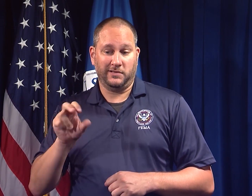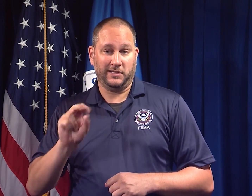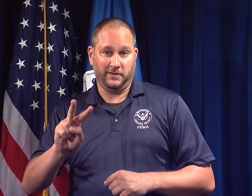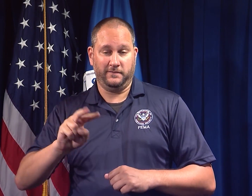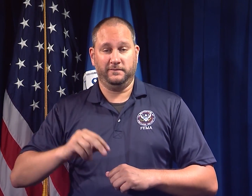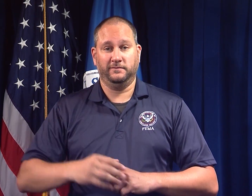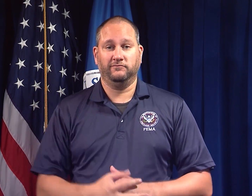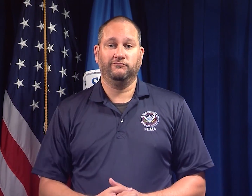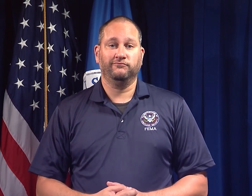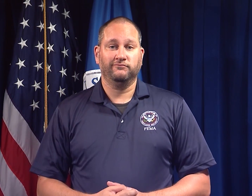to learn these and other preparedness tips for floods.